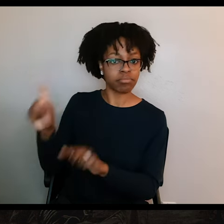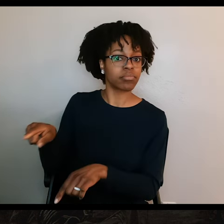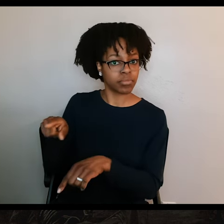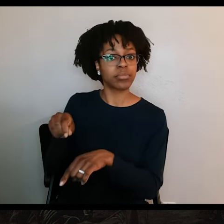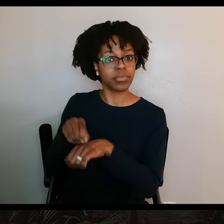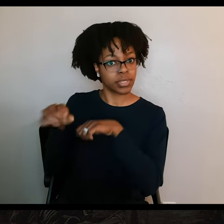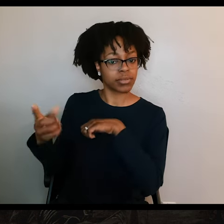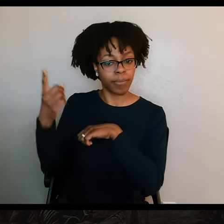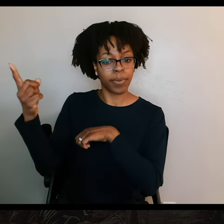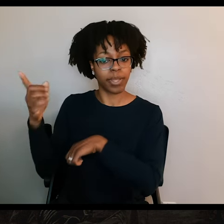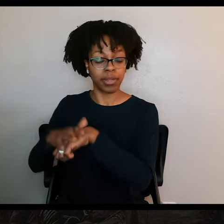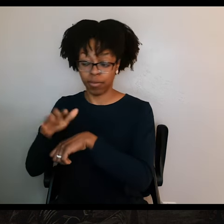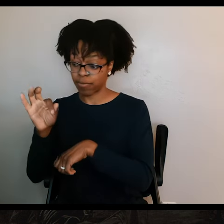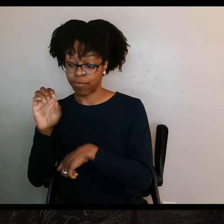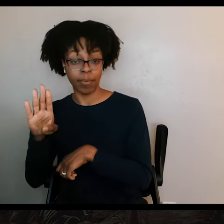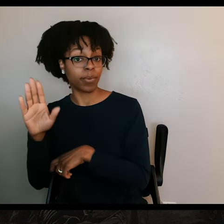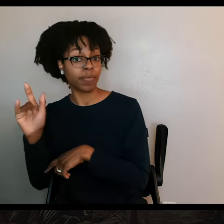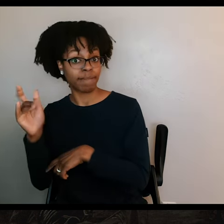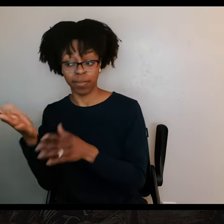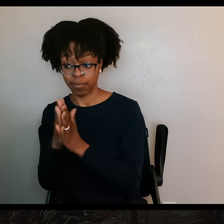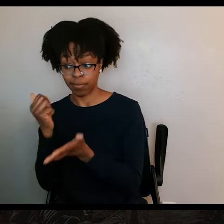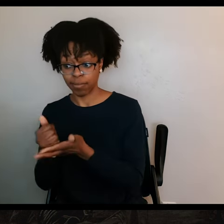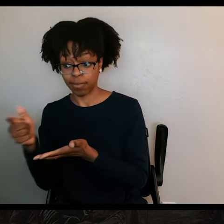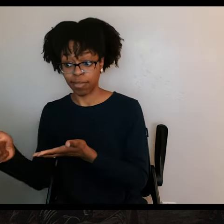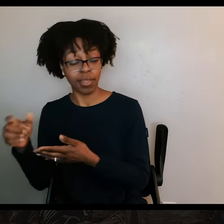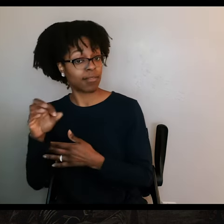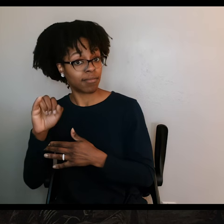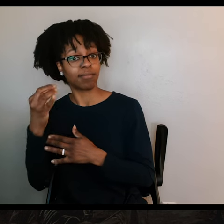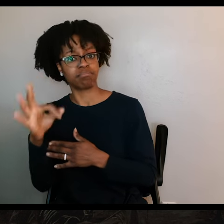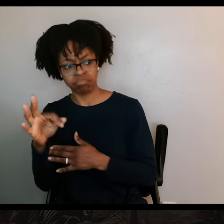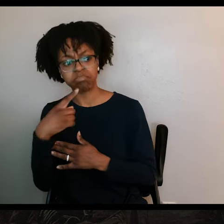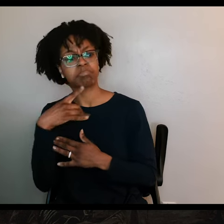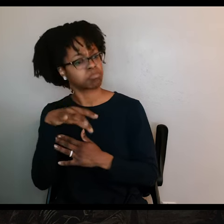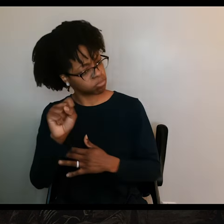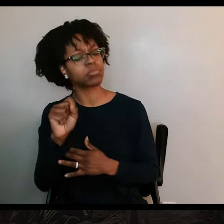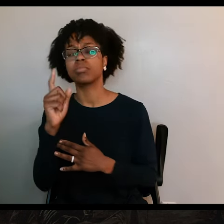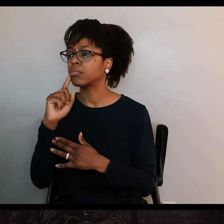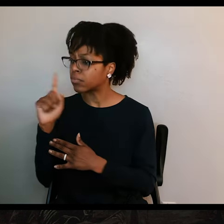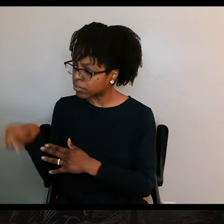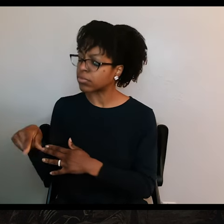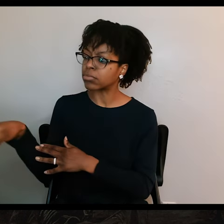And Fannin reacted right away. He told all of his men, all 320 of them, to be ready to ride out the next morning at first light.